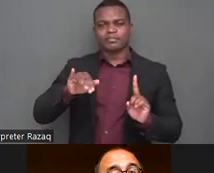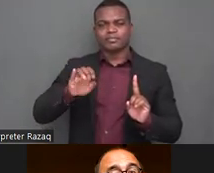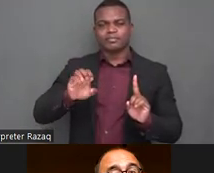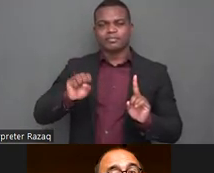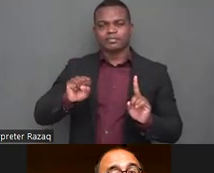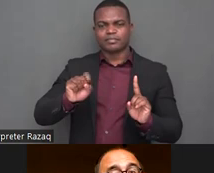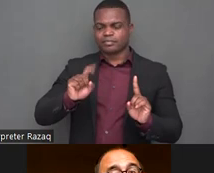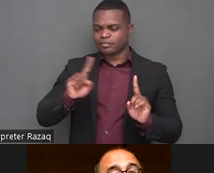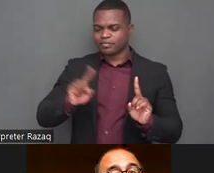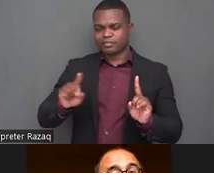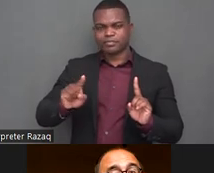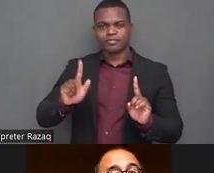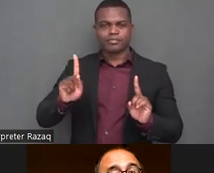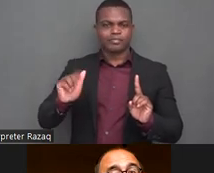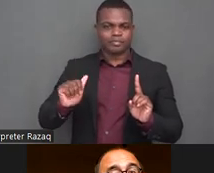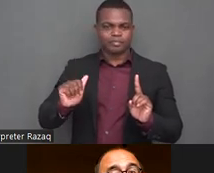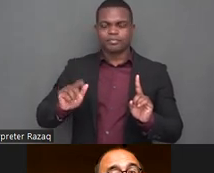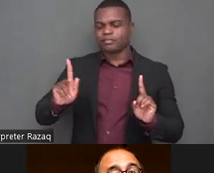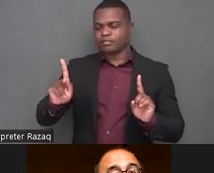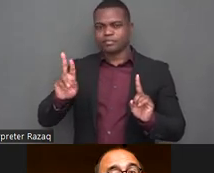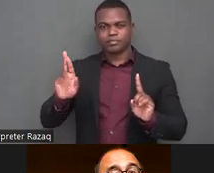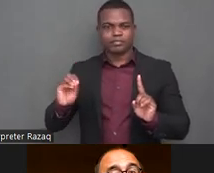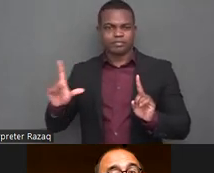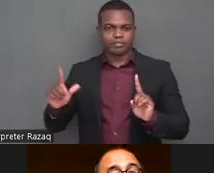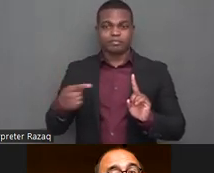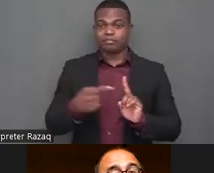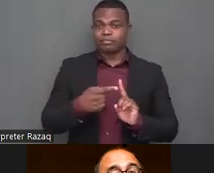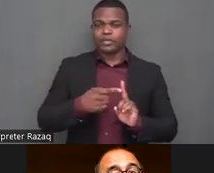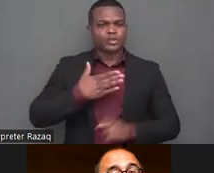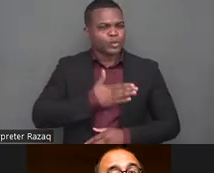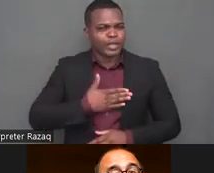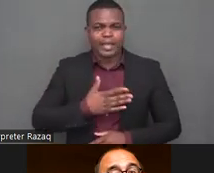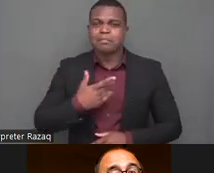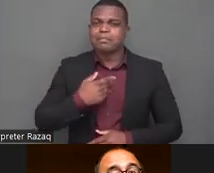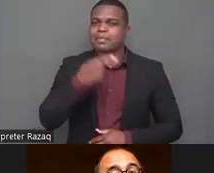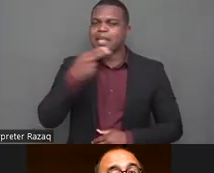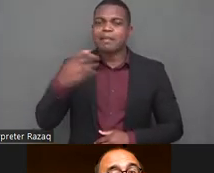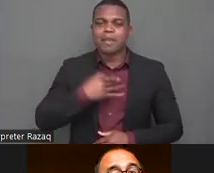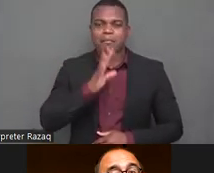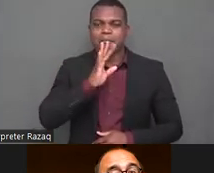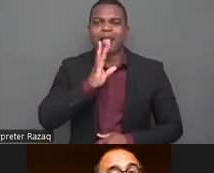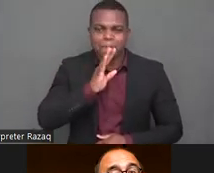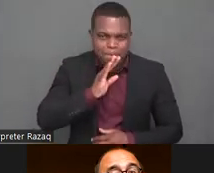is a manager in programs and innovation at korea and specifically in the disability and sexuality